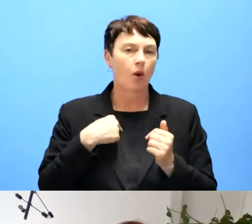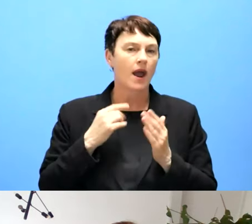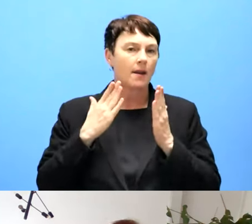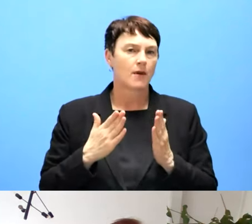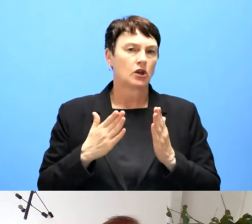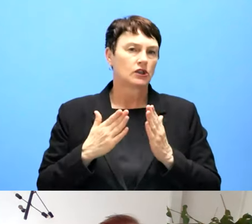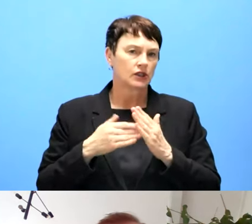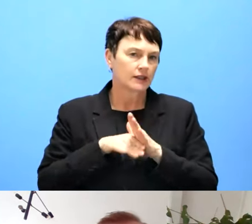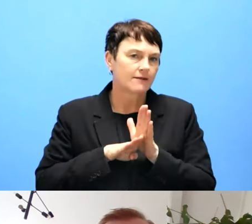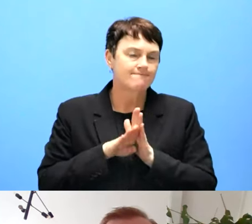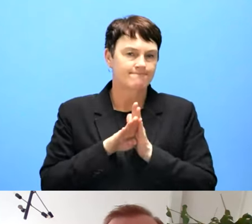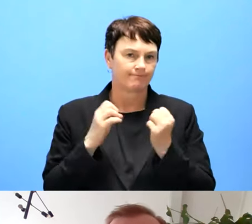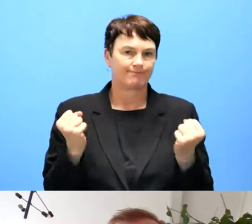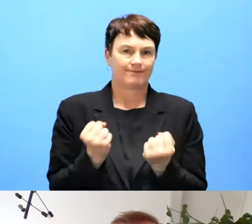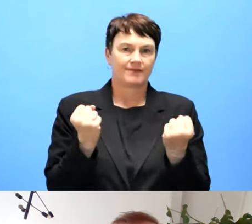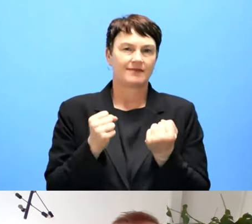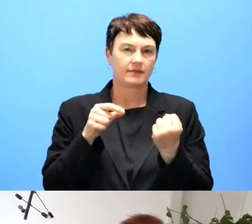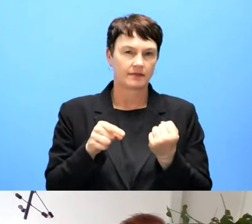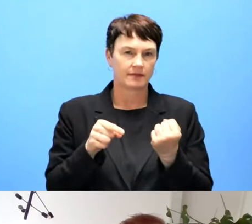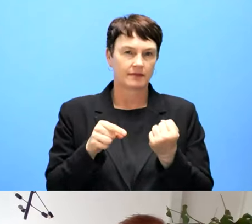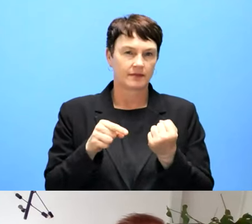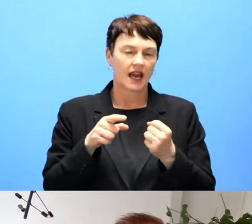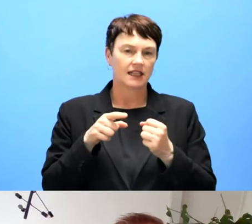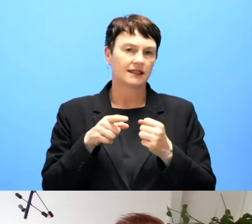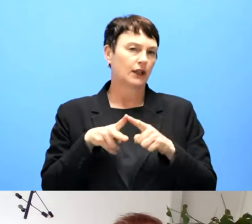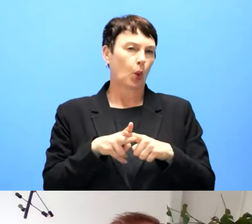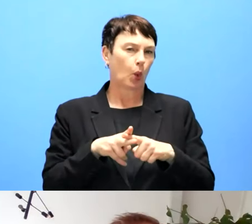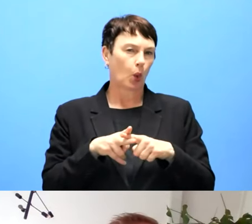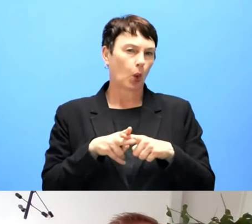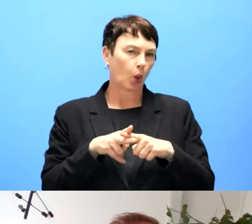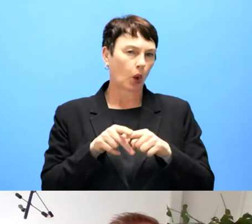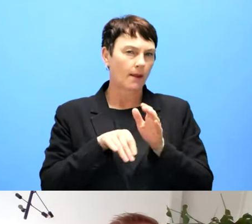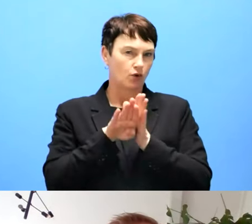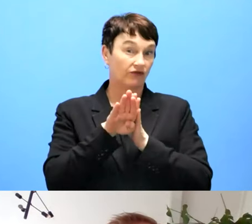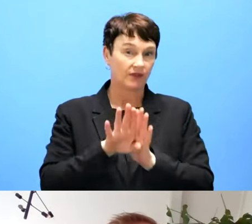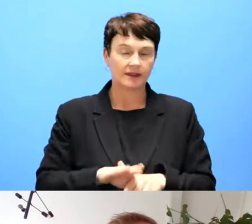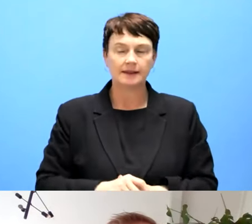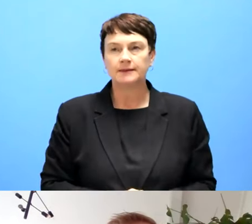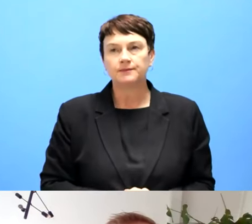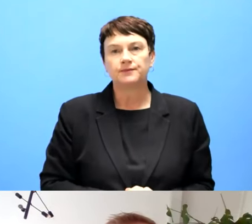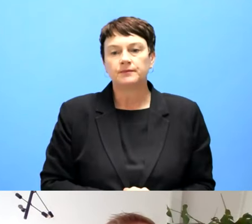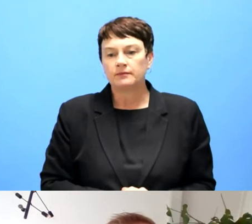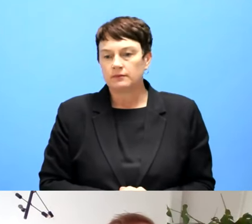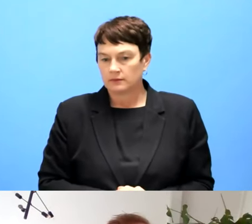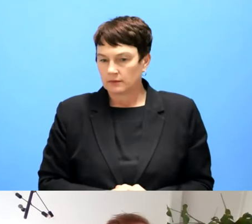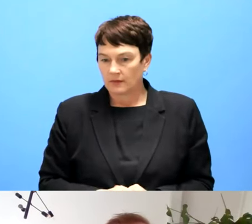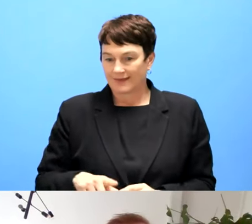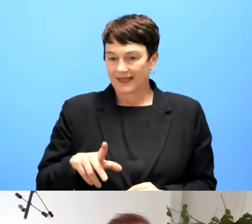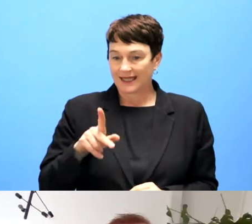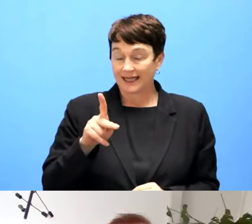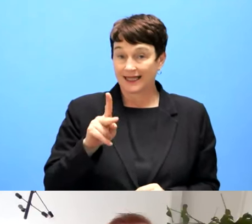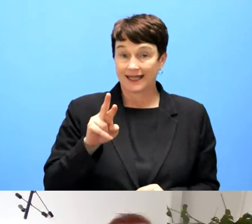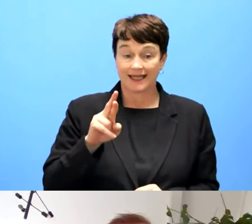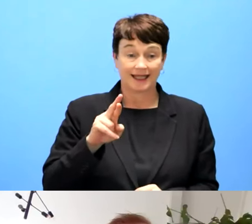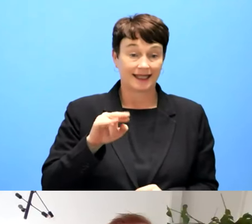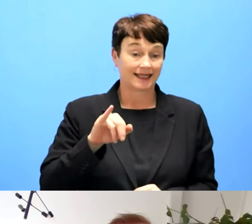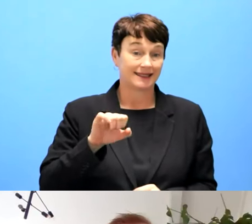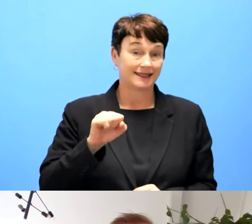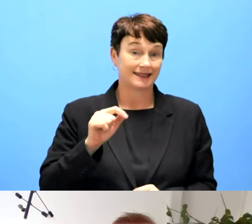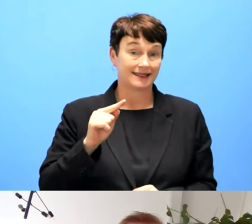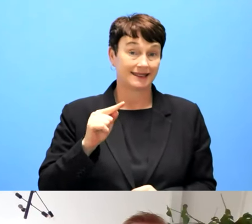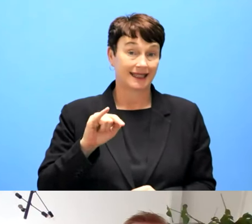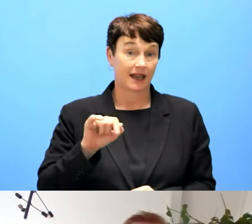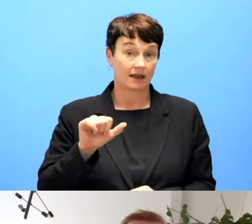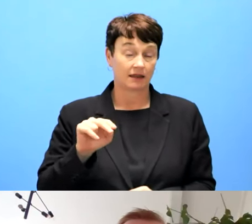He why, I think it's important to realize that accessibility is more of an